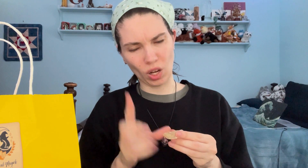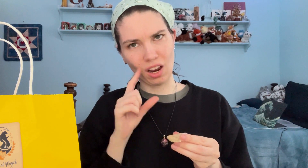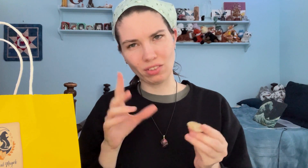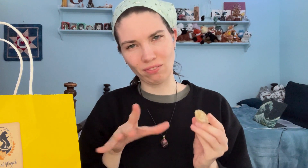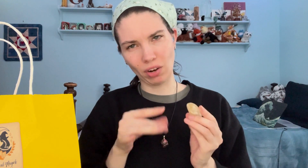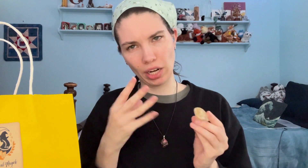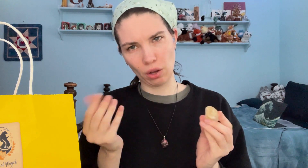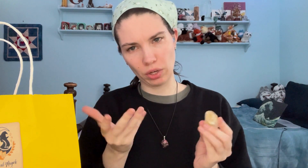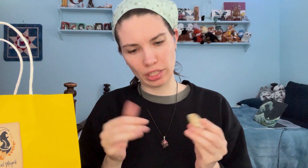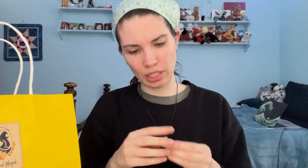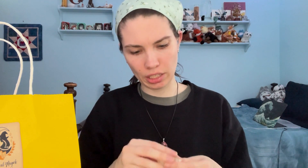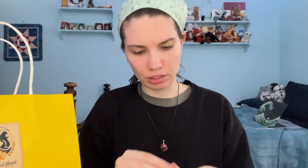I'd have to find out what is it